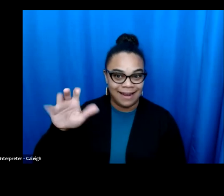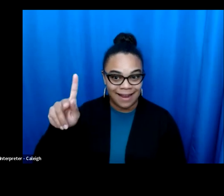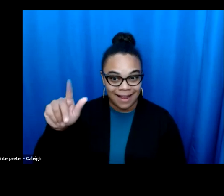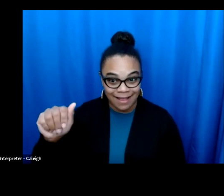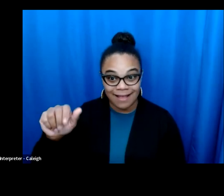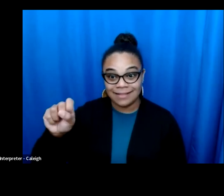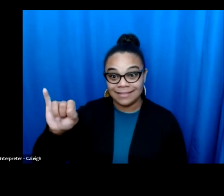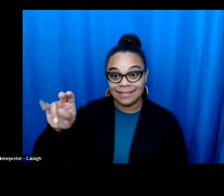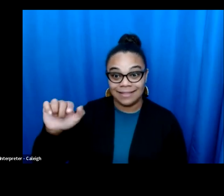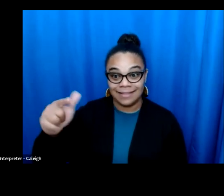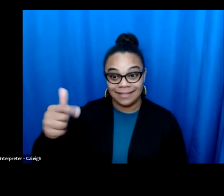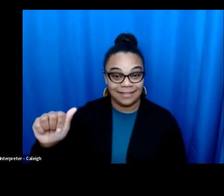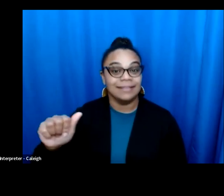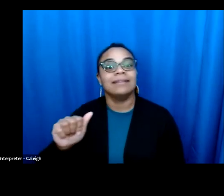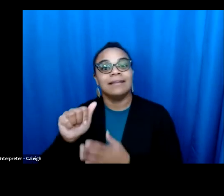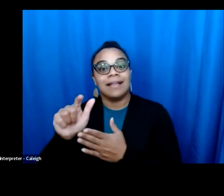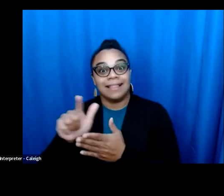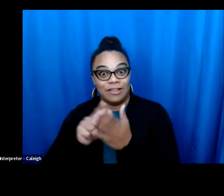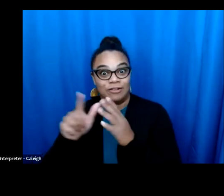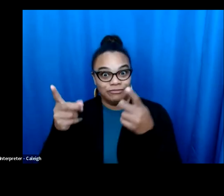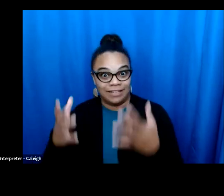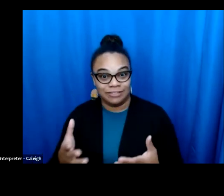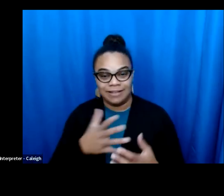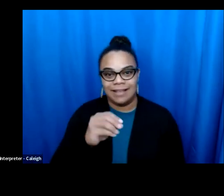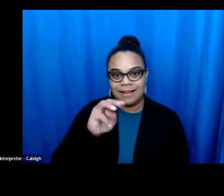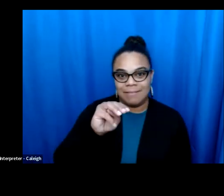I would like to thank everyone who participated tonight - especially Aadika Singh, Legal Director of the ACLU of Idaho,